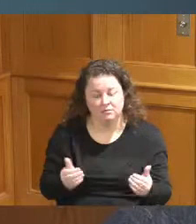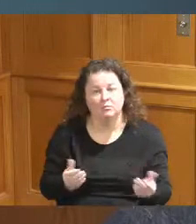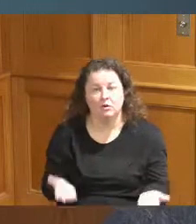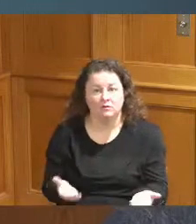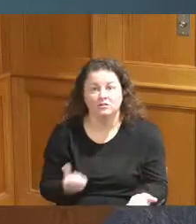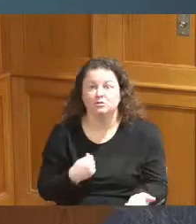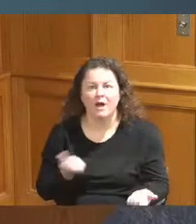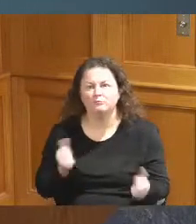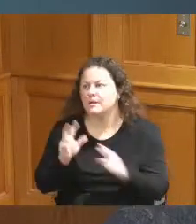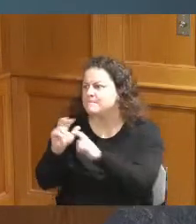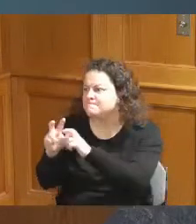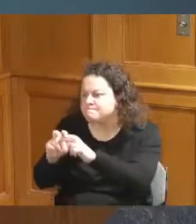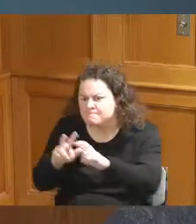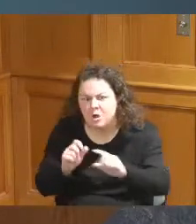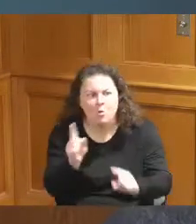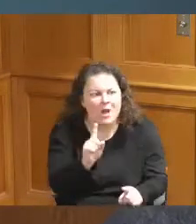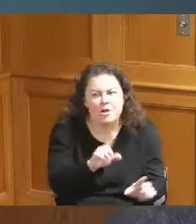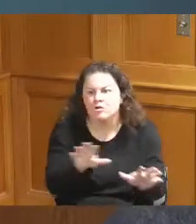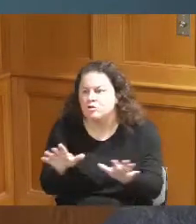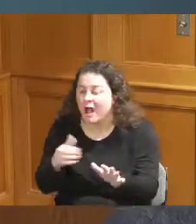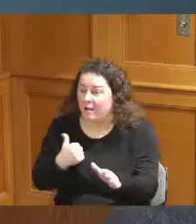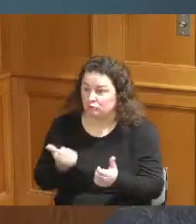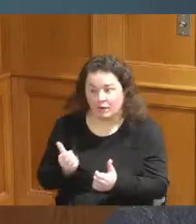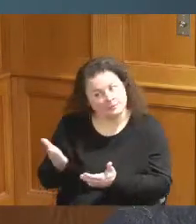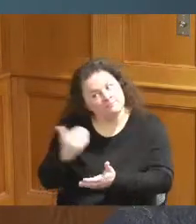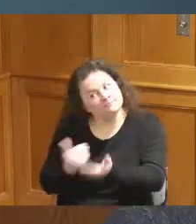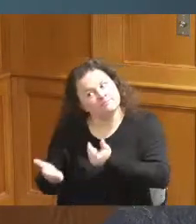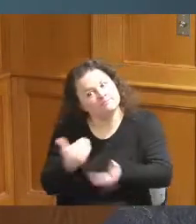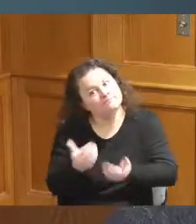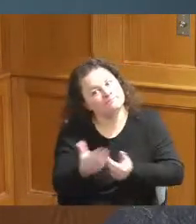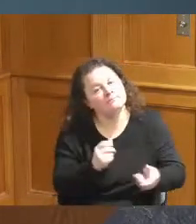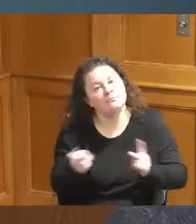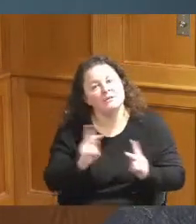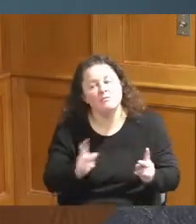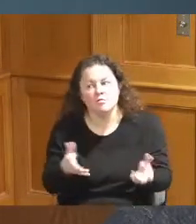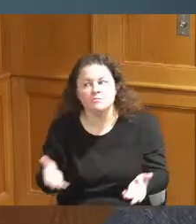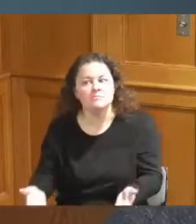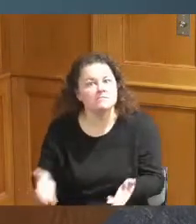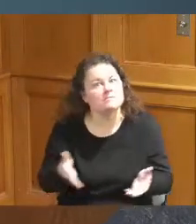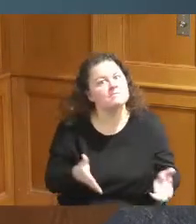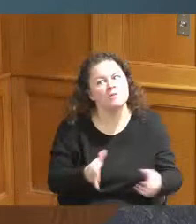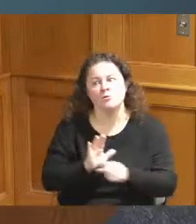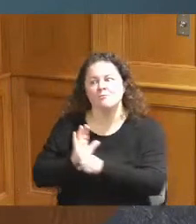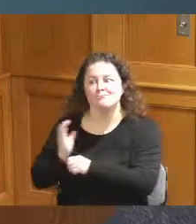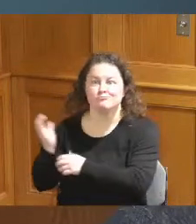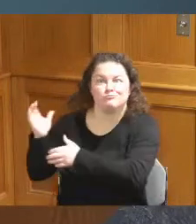that I can find that who could put some more money in this board put five million dollars in